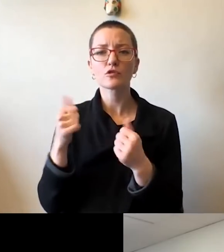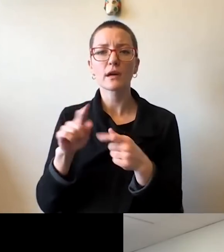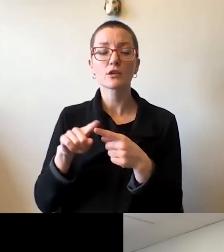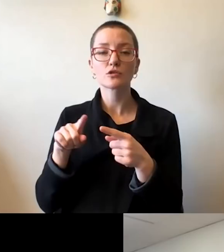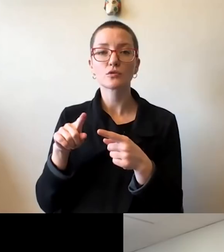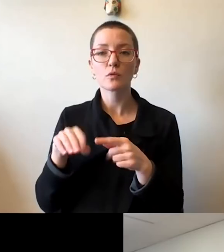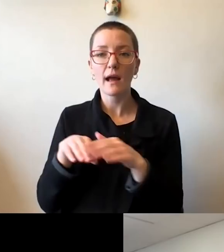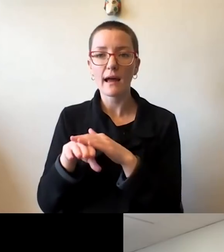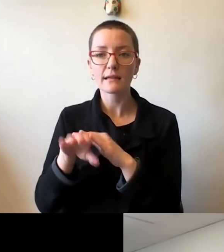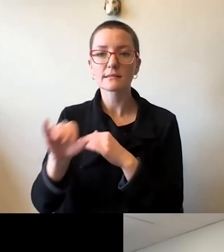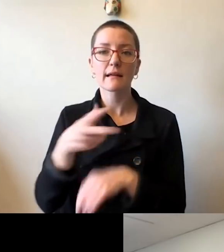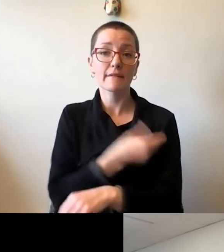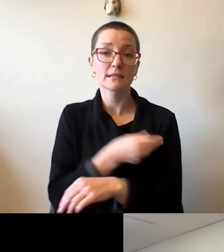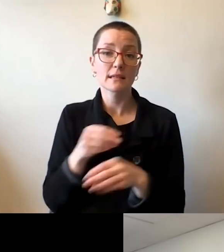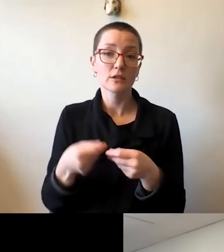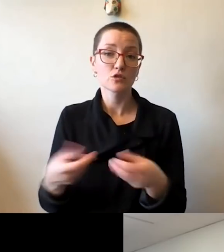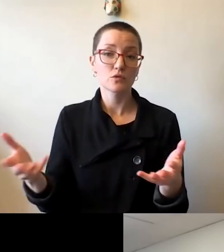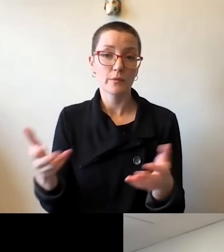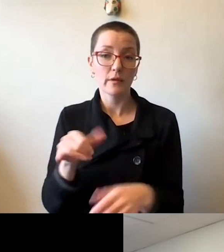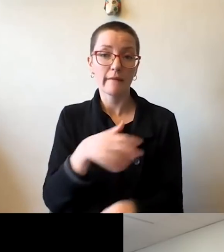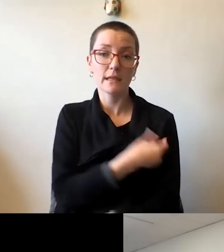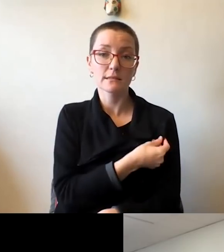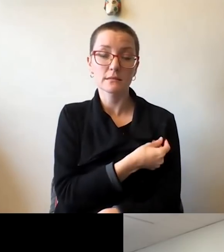Would we still conduct COVID-19 testing